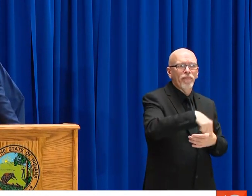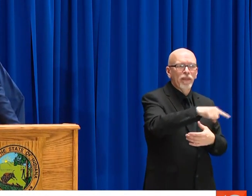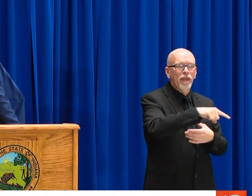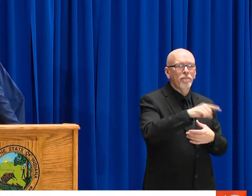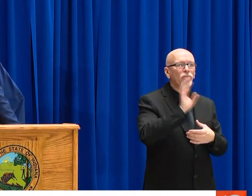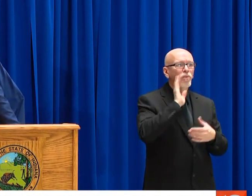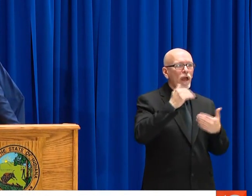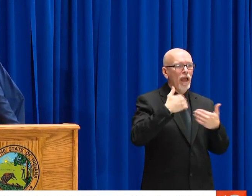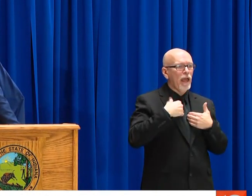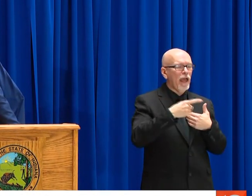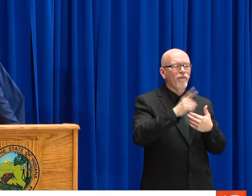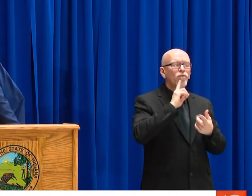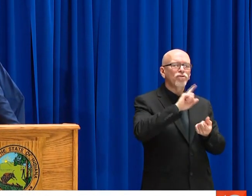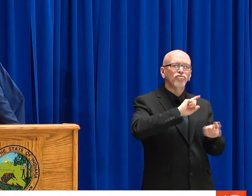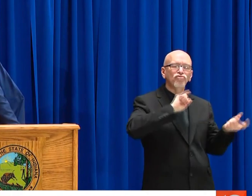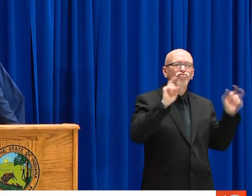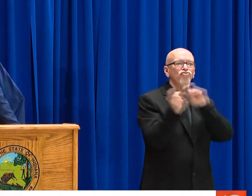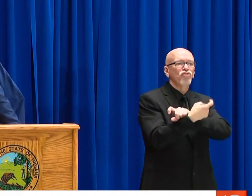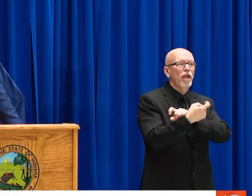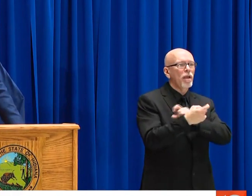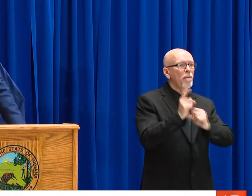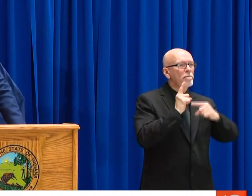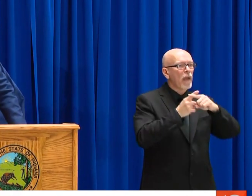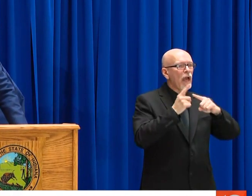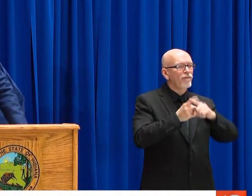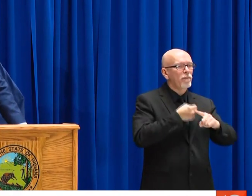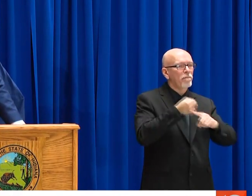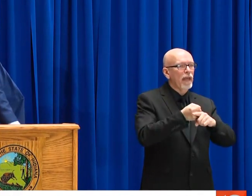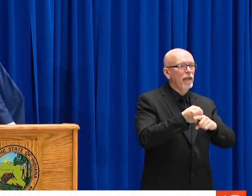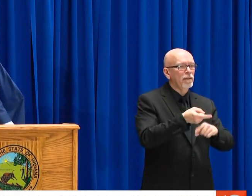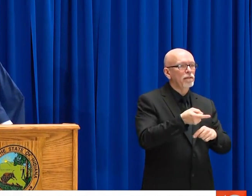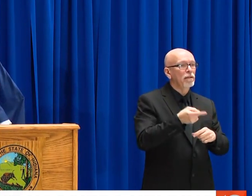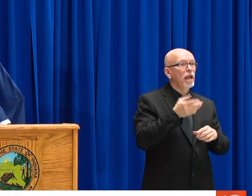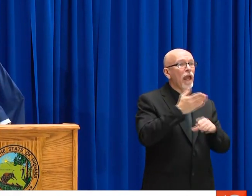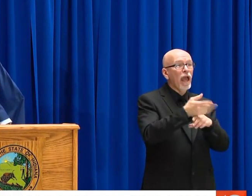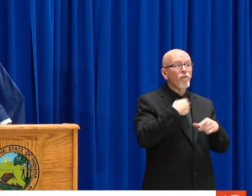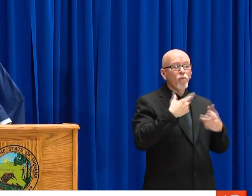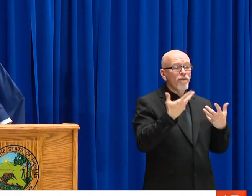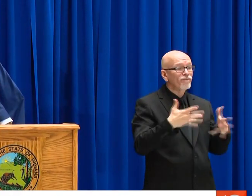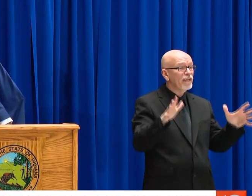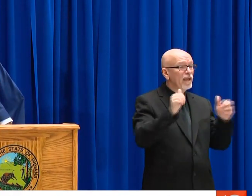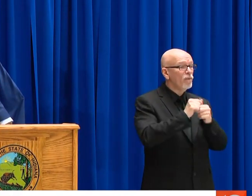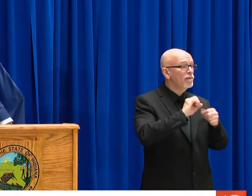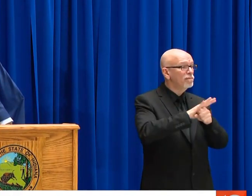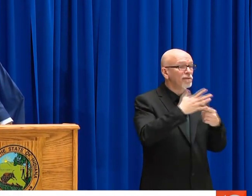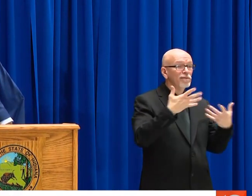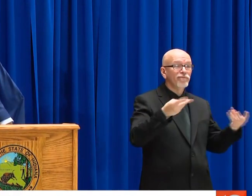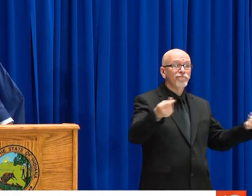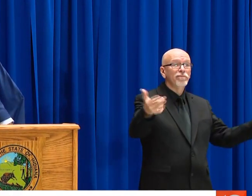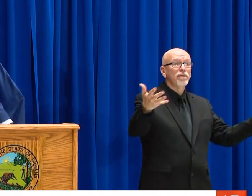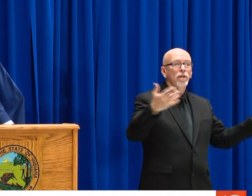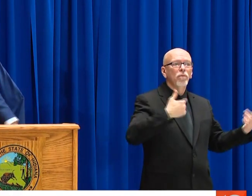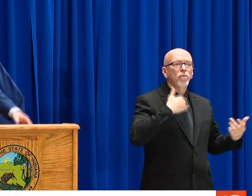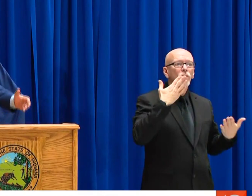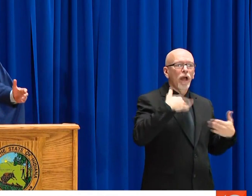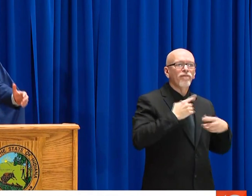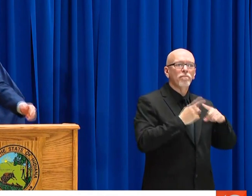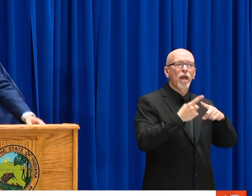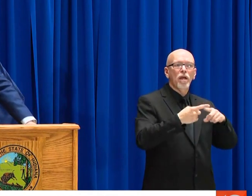THAT'S HOW WE'RE GOING TO BE ABLE TO HELP THE HOMELESS THROUGHOUT THE STATE OF INDIANA. THIS IS GOING TO HAVE A